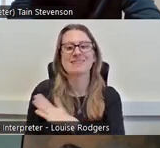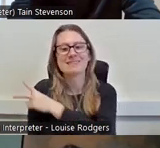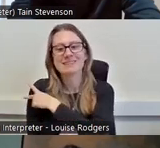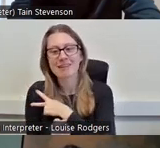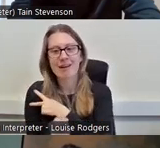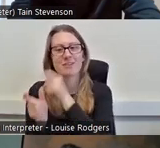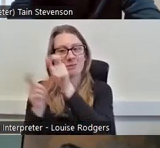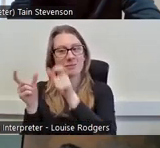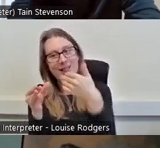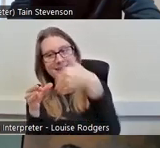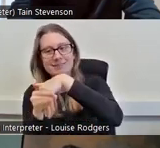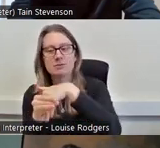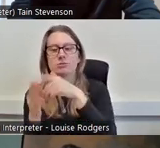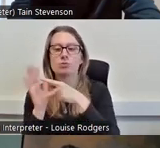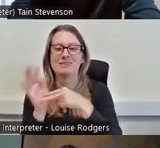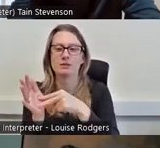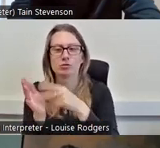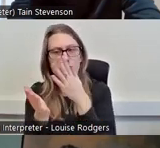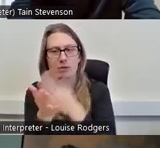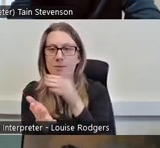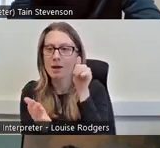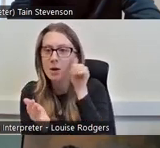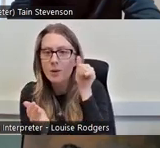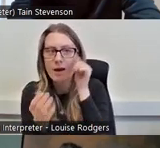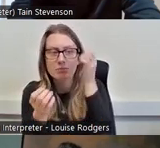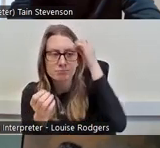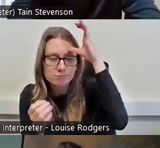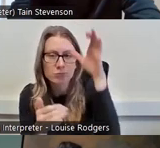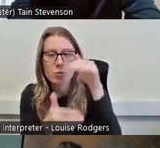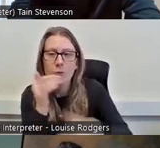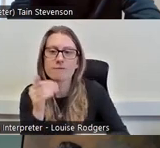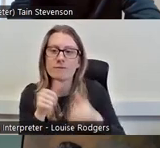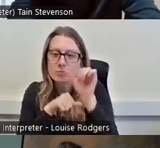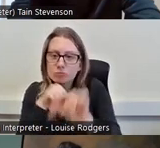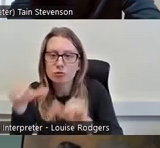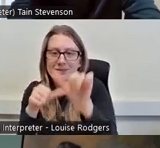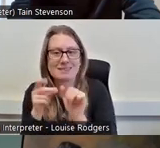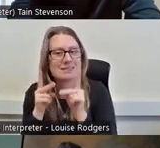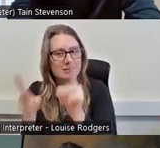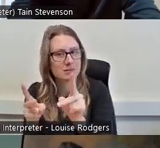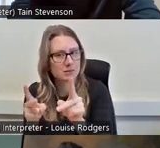to really be aware and knowledgeable about the processes and systems that we want to change and